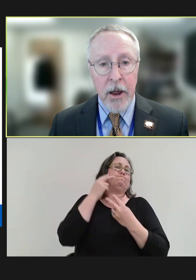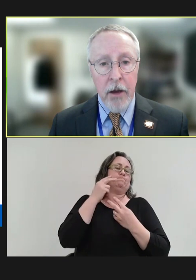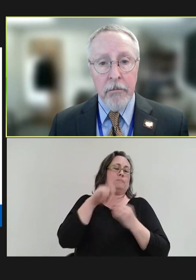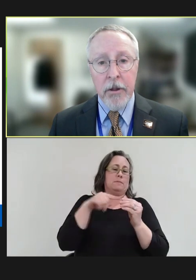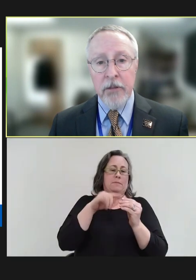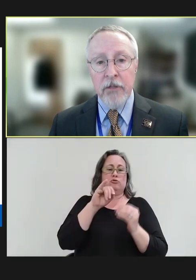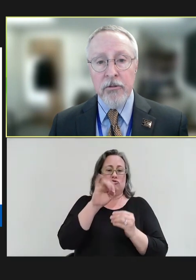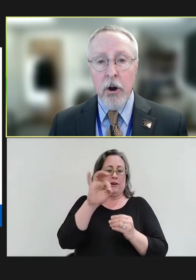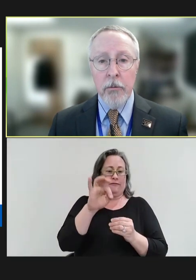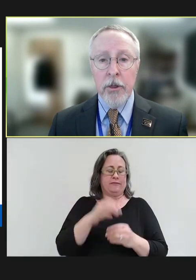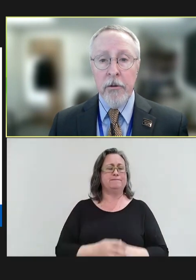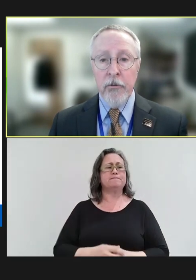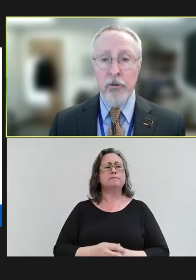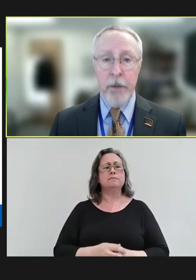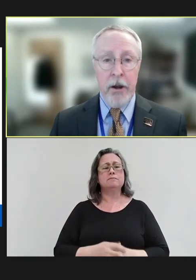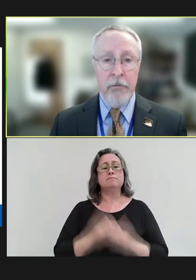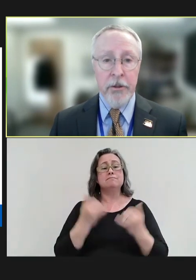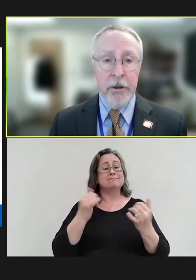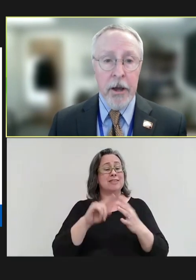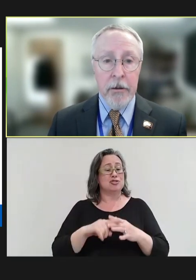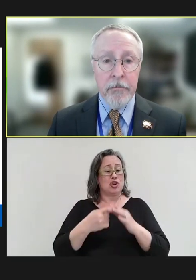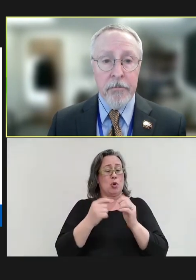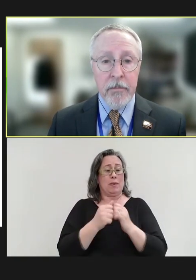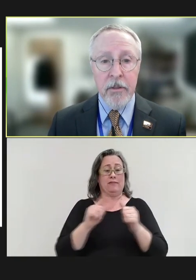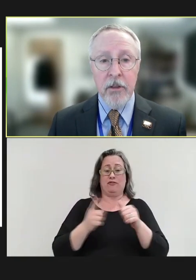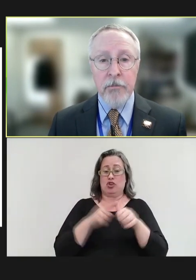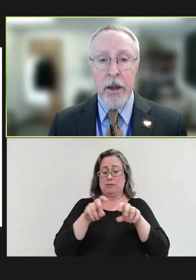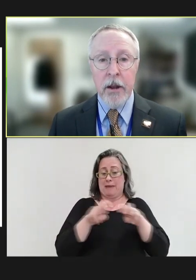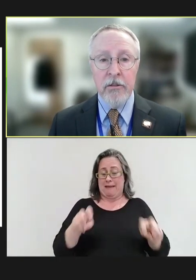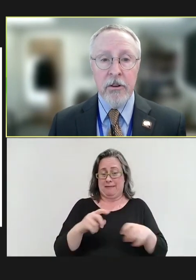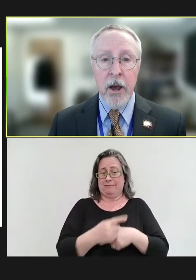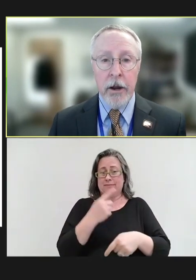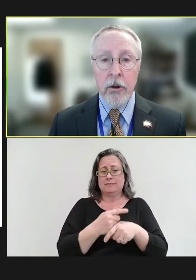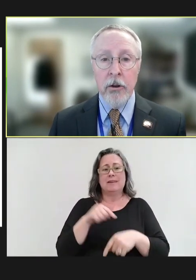Now, let's get started with our first panel for the day. This panel is entitled